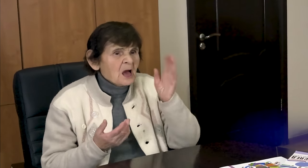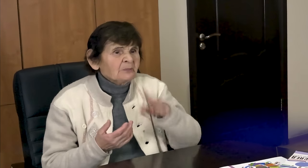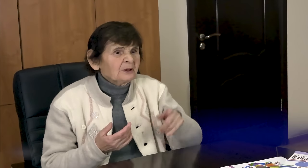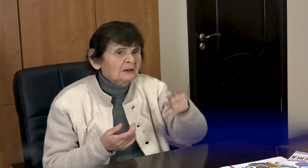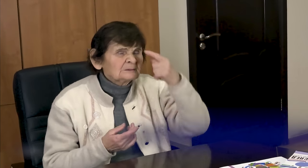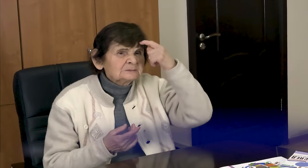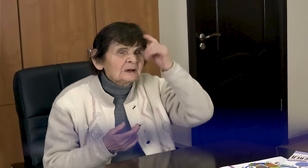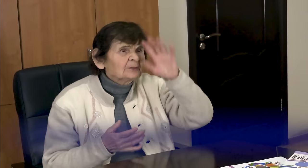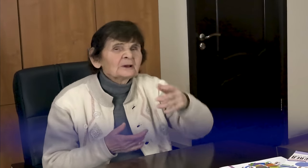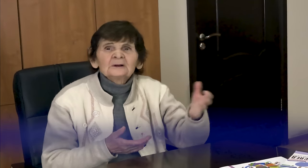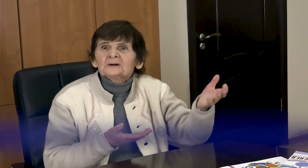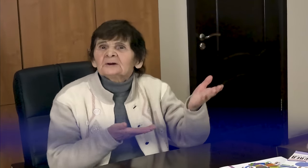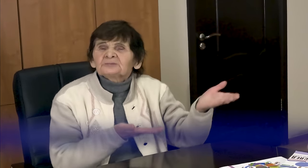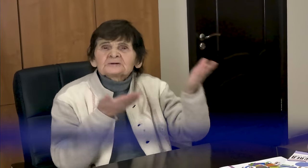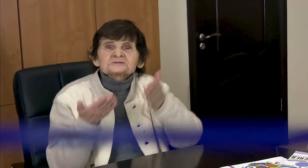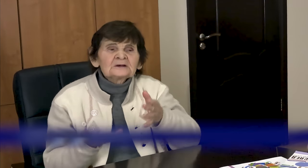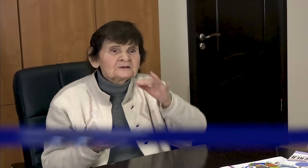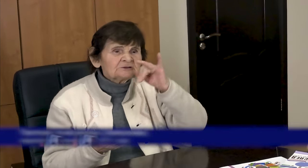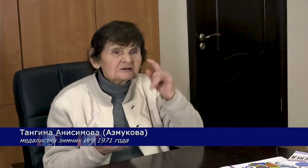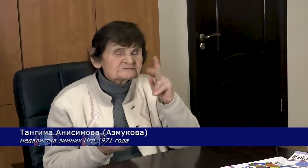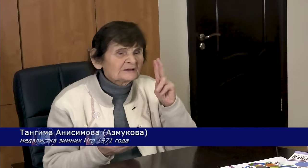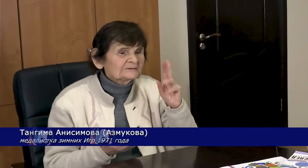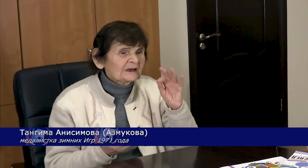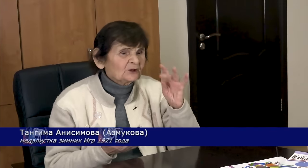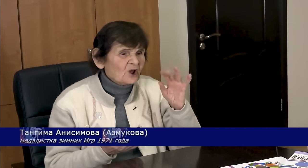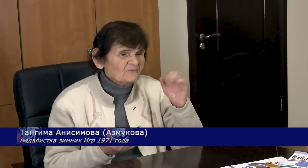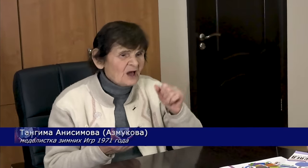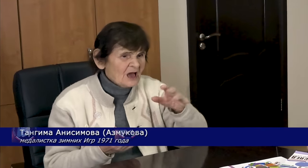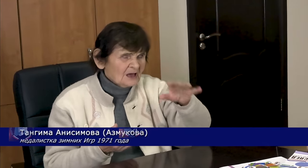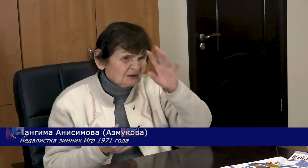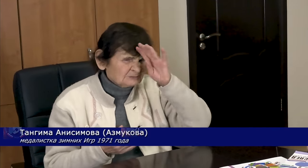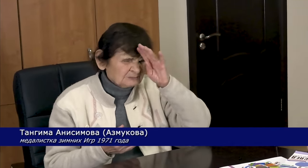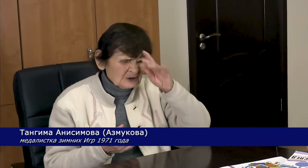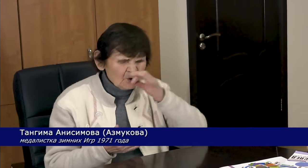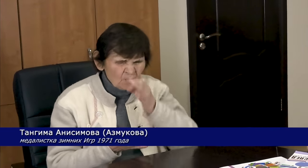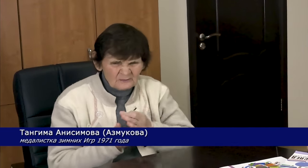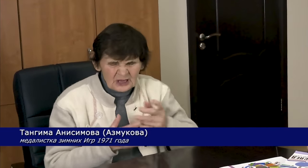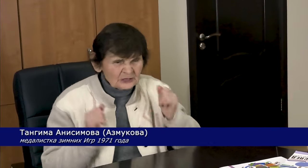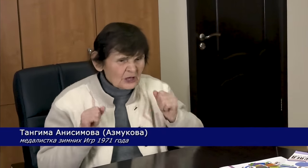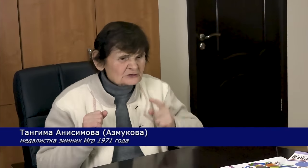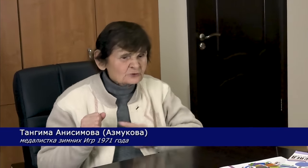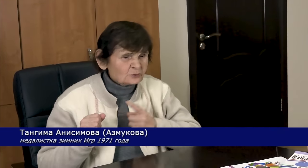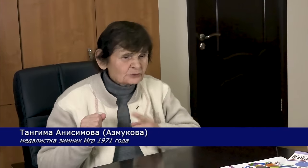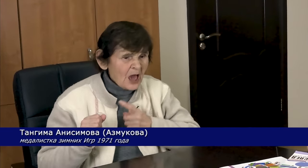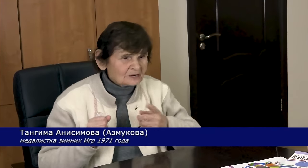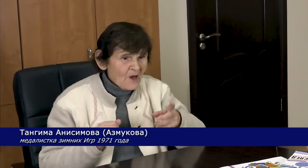As a result, they invited a man from Kirov, a sports instructor, as a coach.